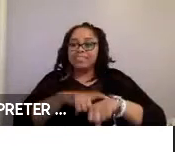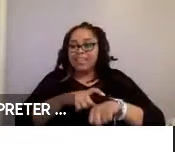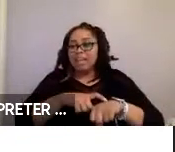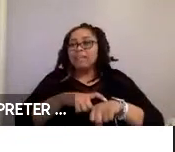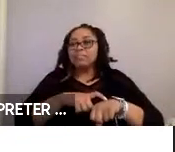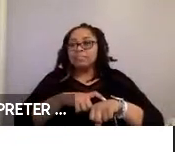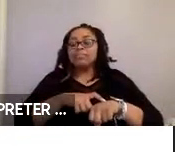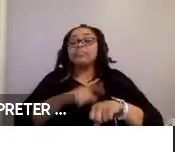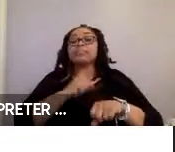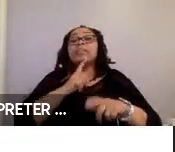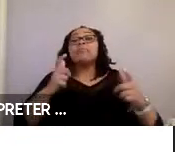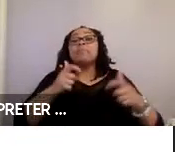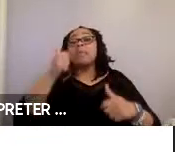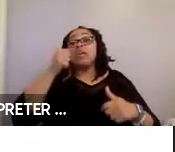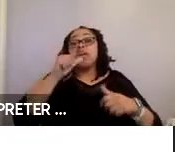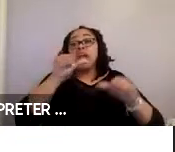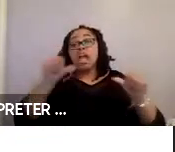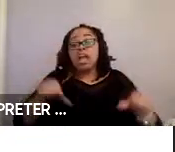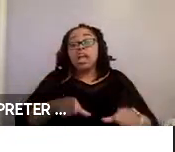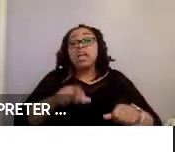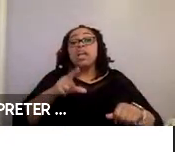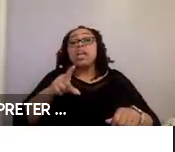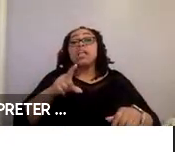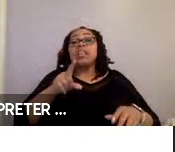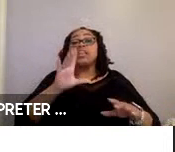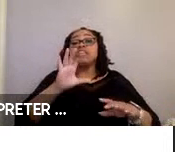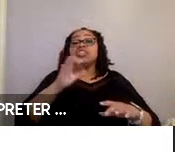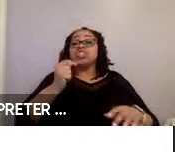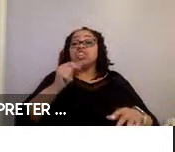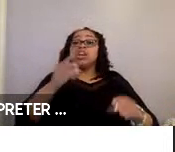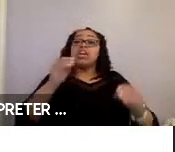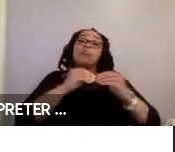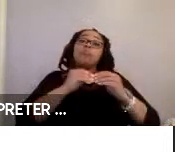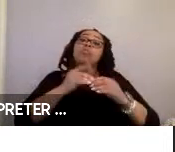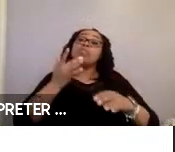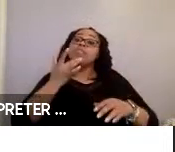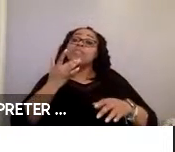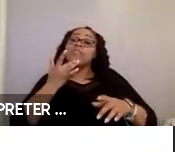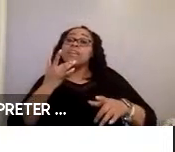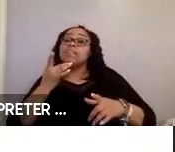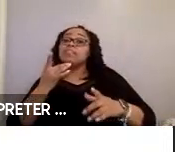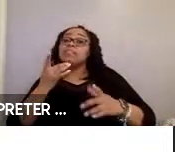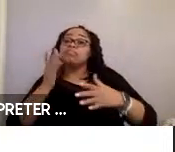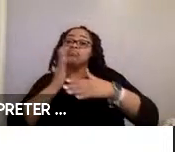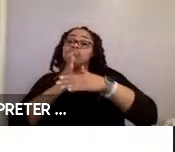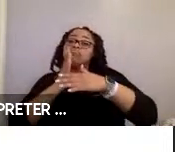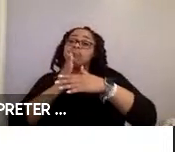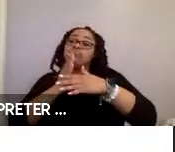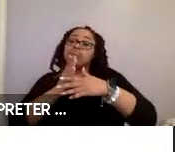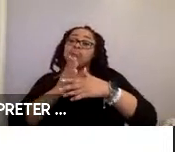The larger areas in the radar chart indicate more favorable median ratings on the RAPUUD.